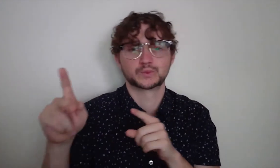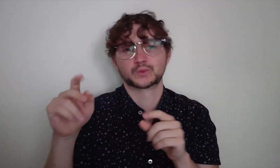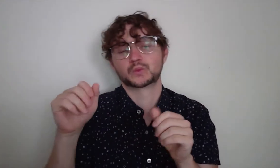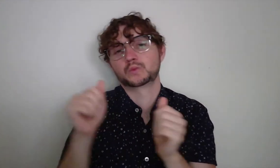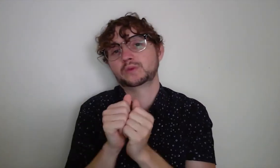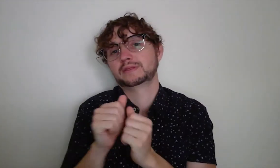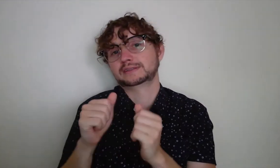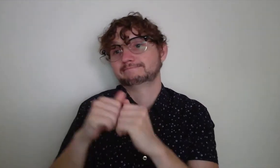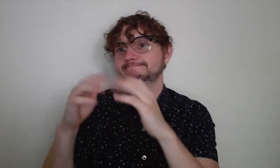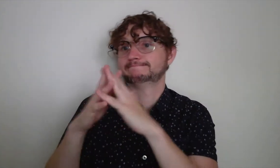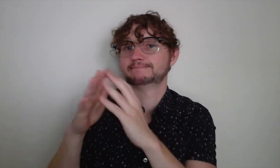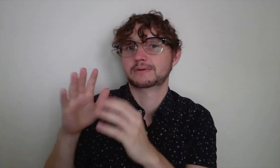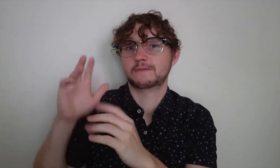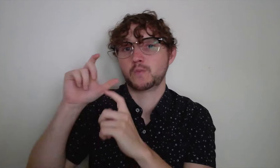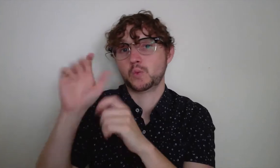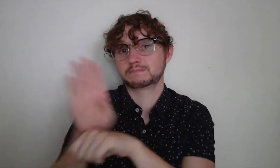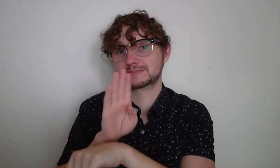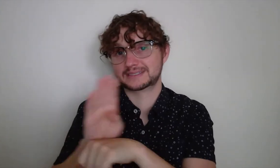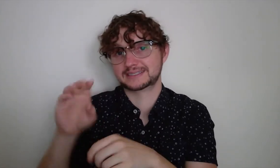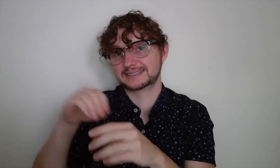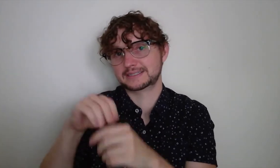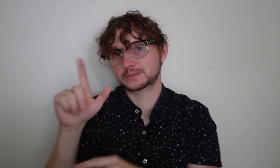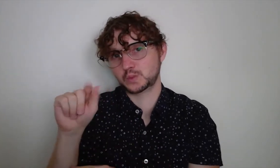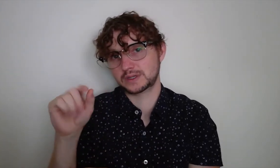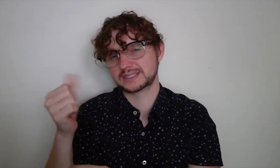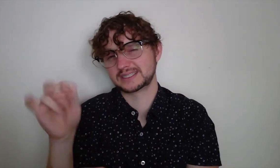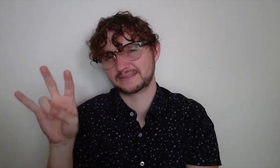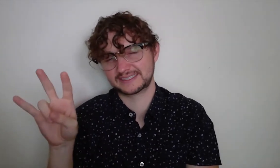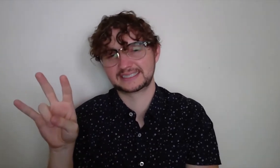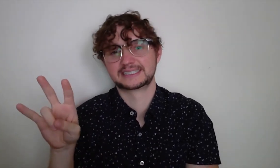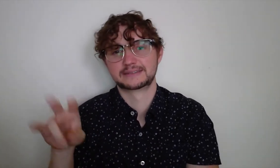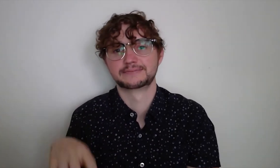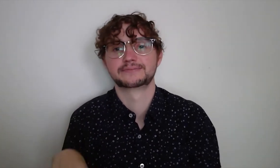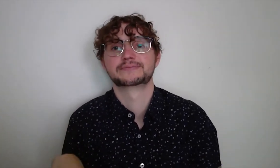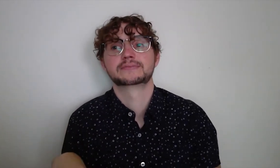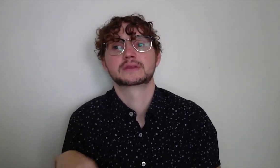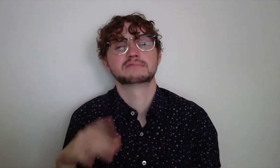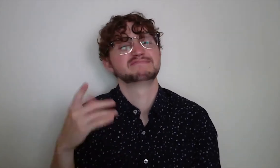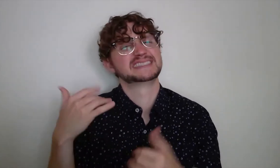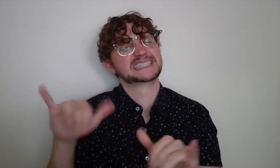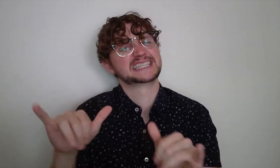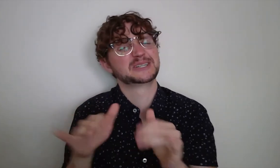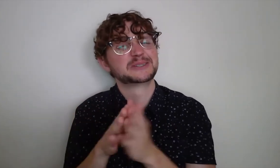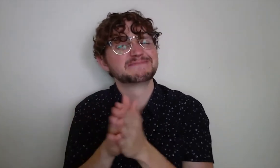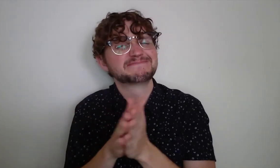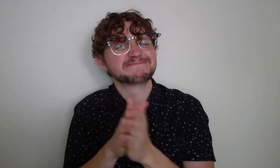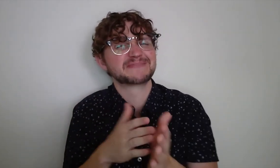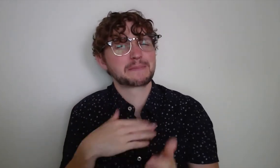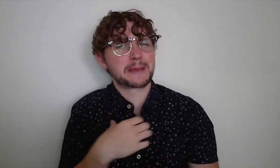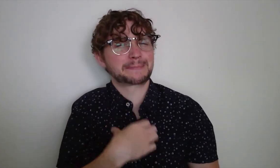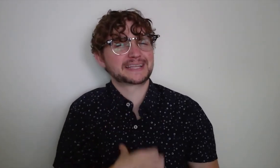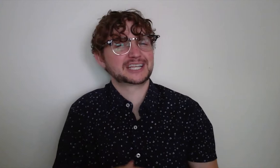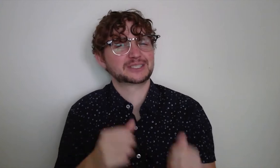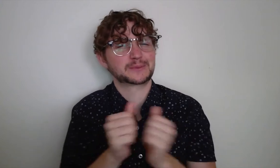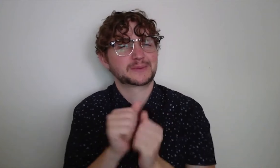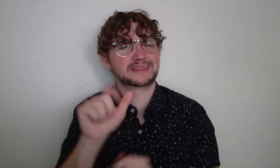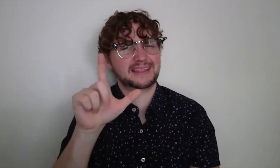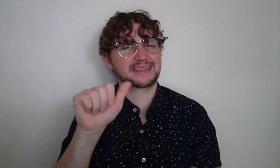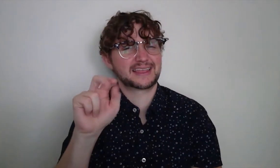I started to shoot more professionally and I established a photography business (Ketaverse) in 2017.